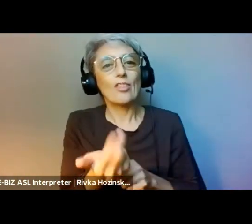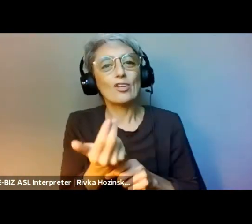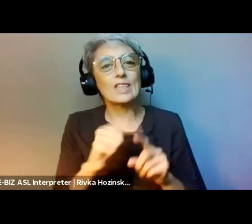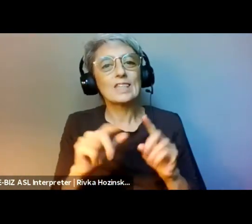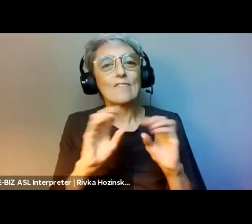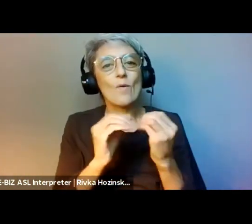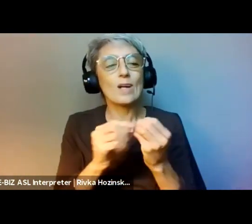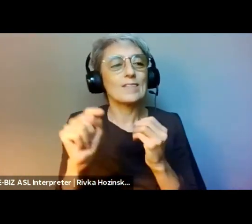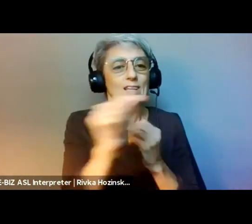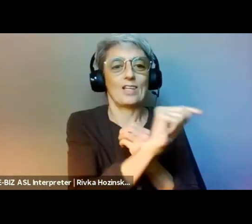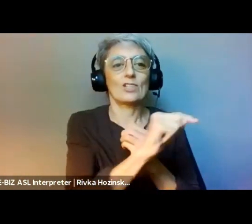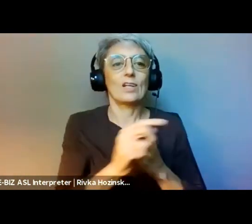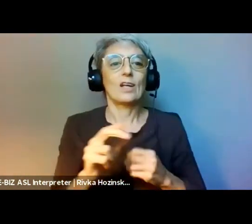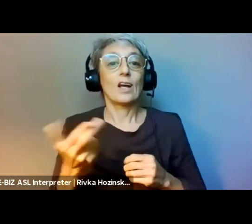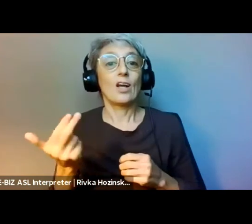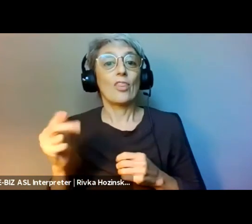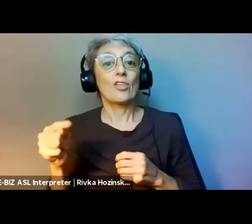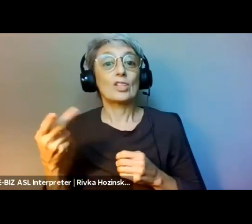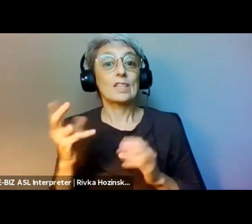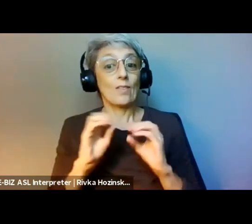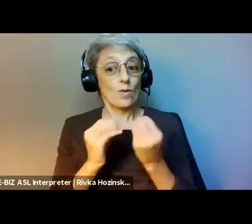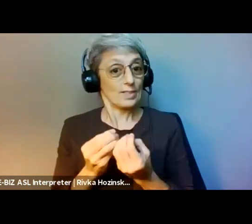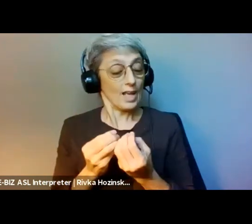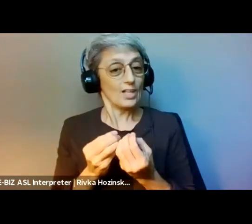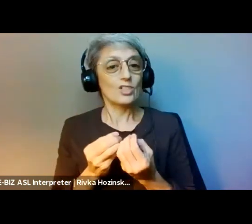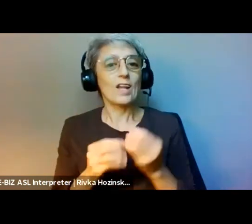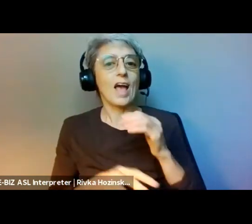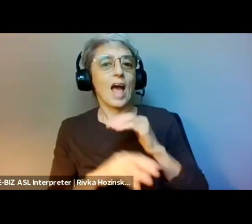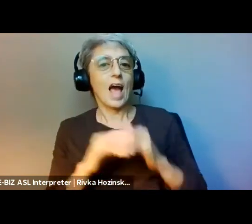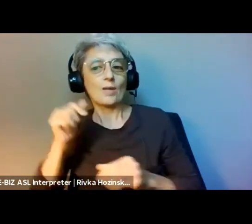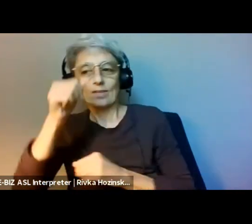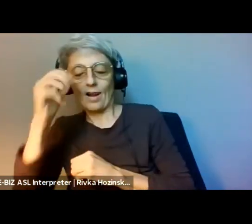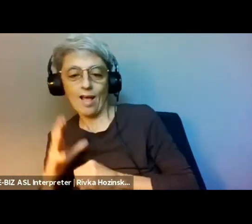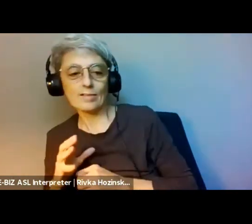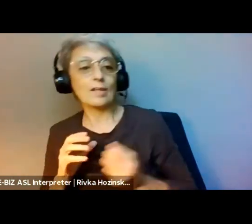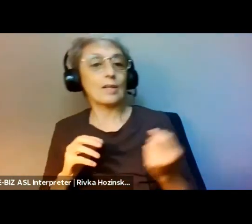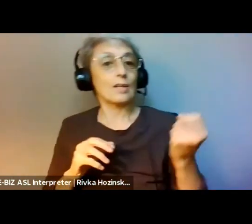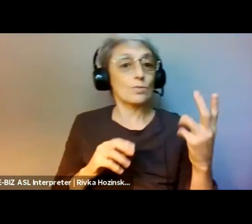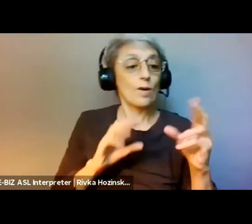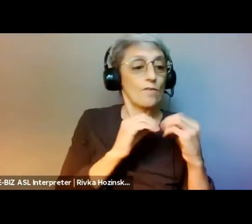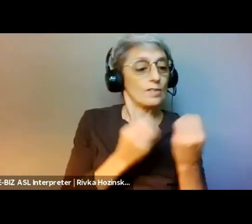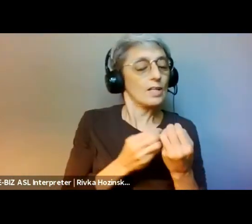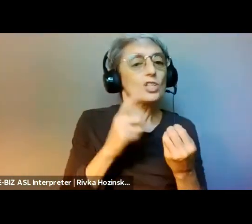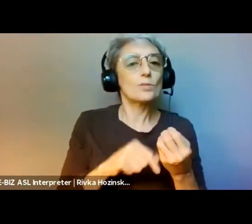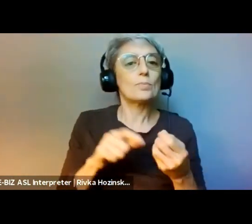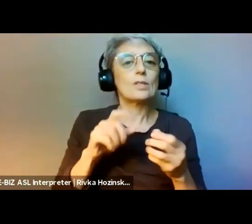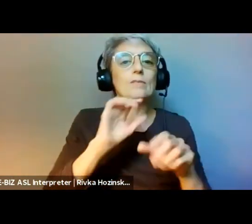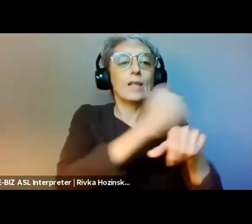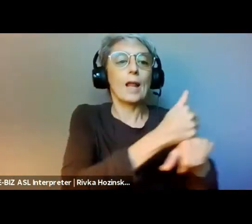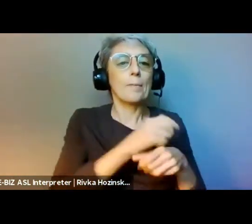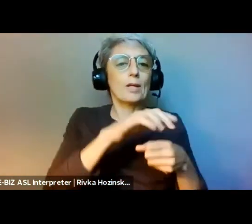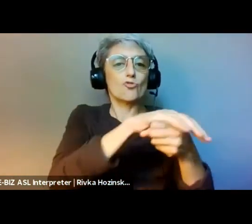This has manifested in a framework that we call Resonance, a framework for philanthropic transformation.